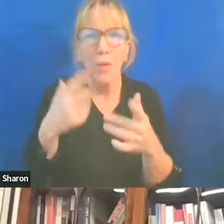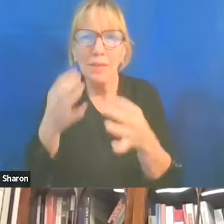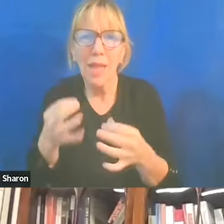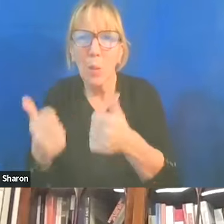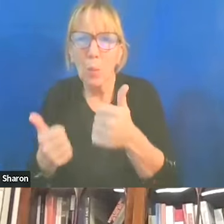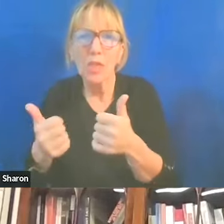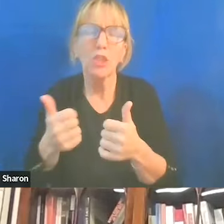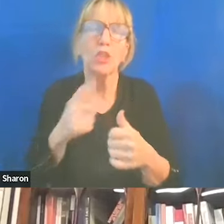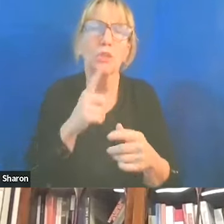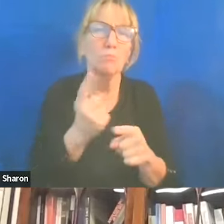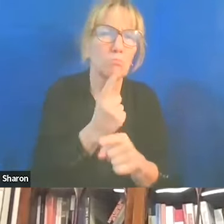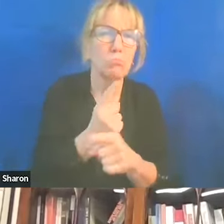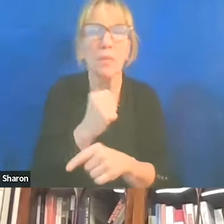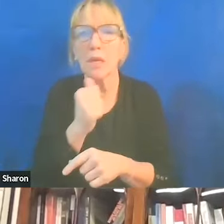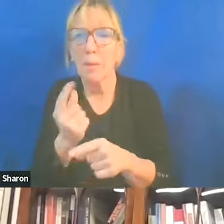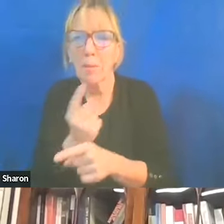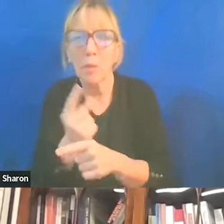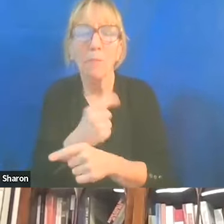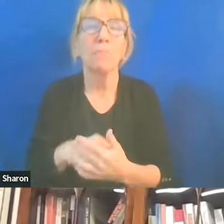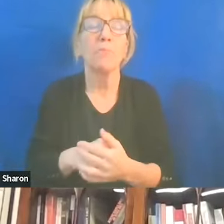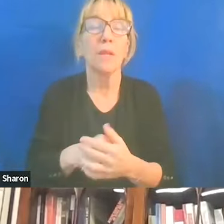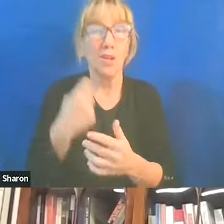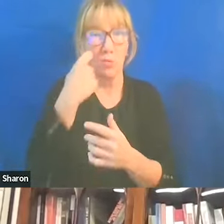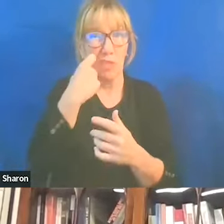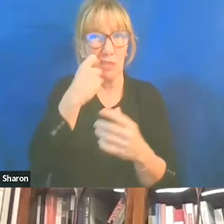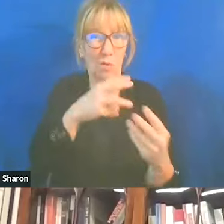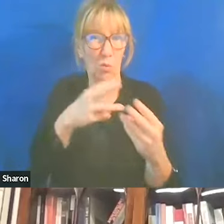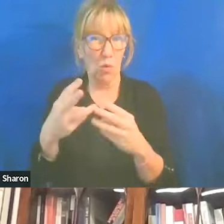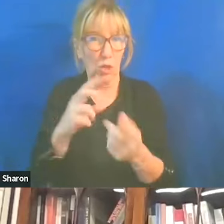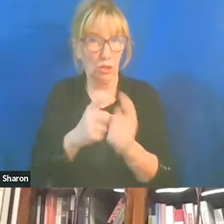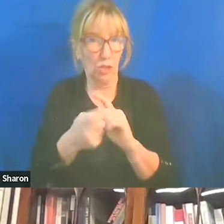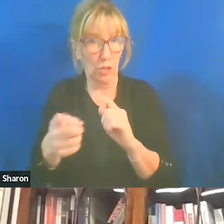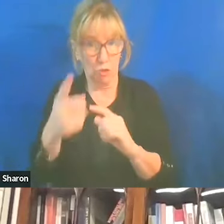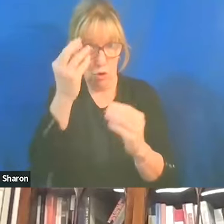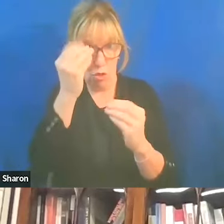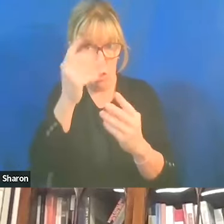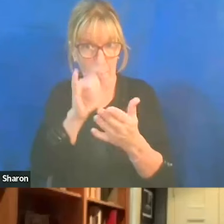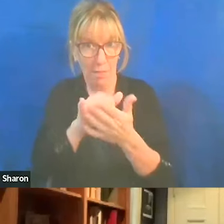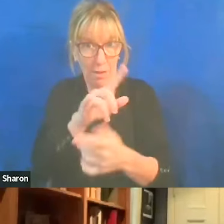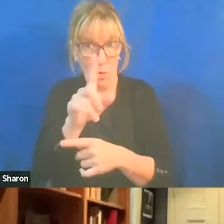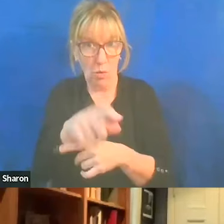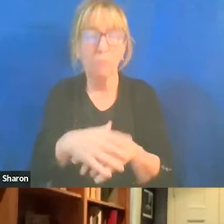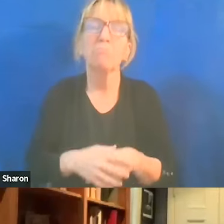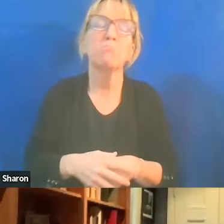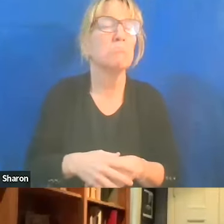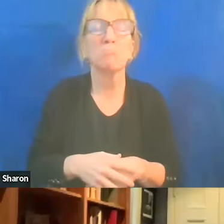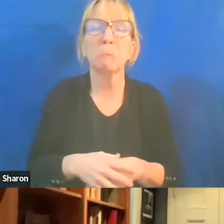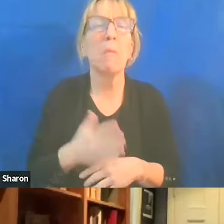But has the recent war changed how you've thought about this question? It hasn't changed how I thought about it.